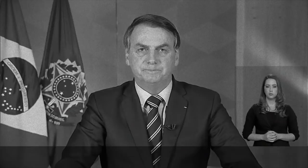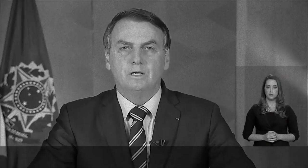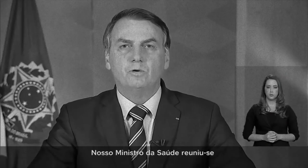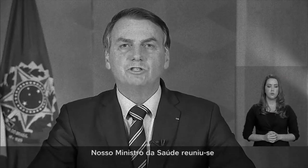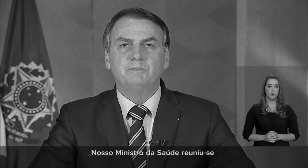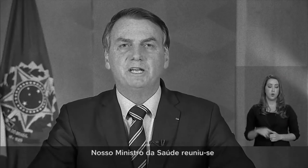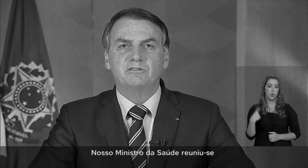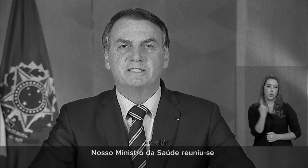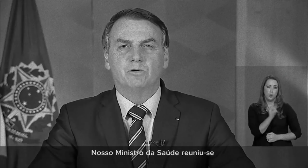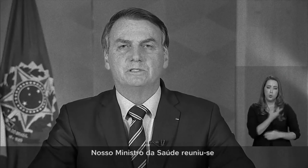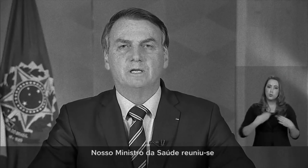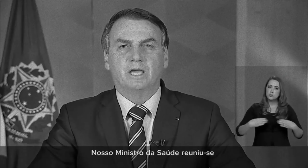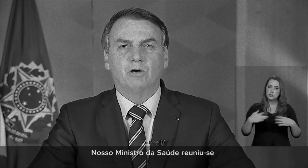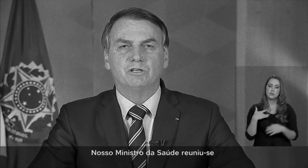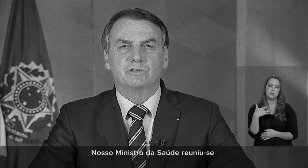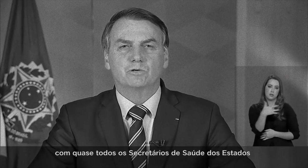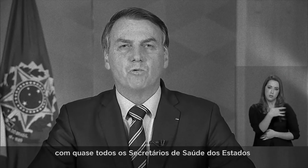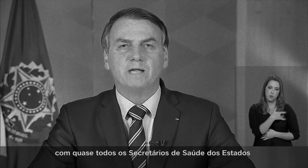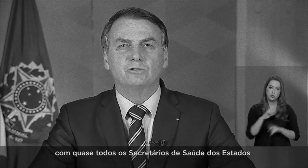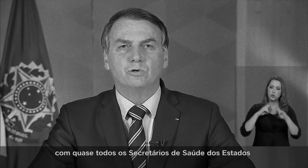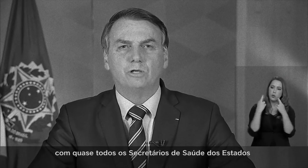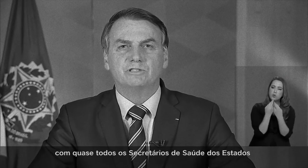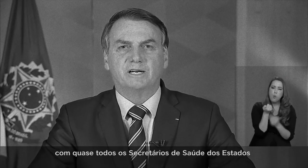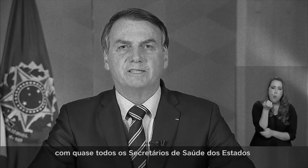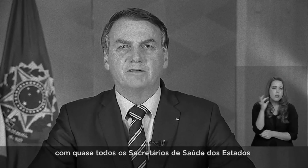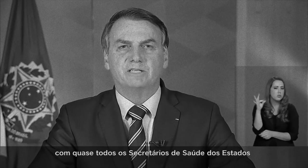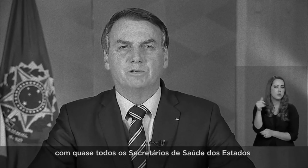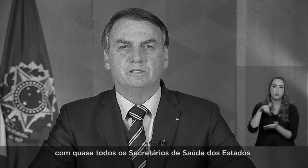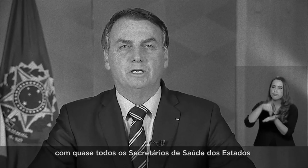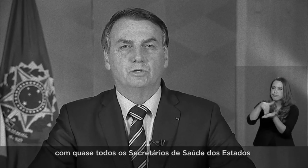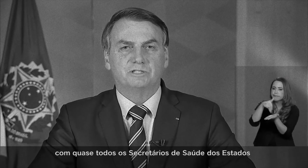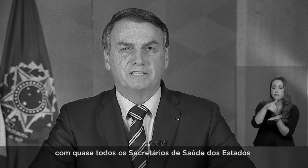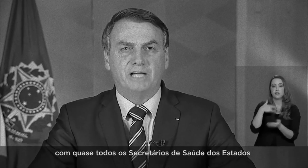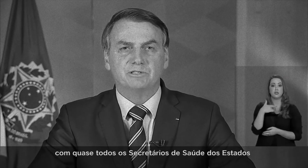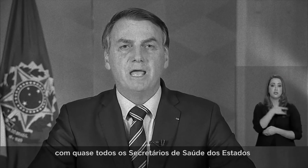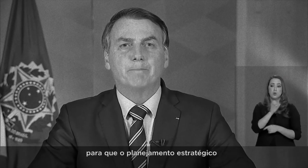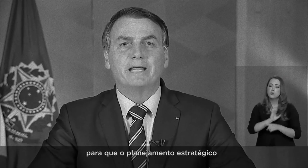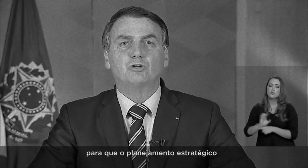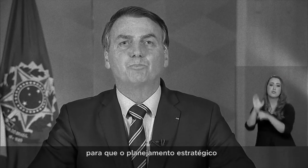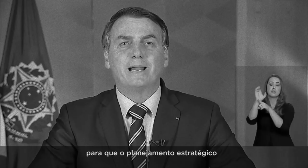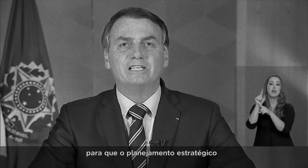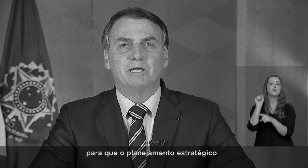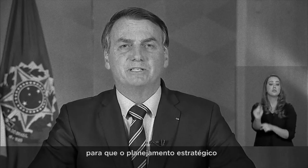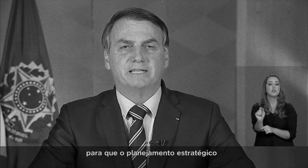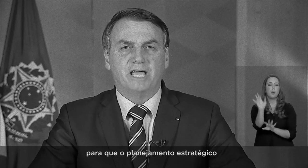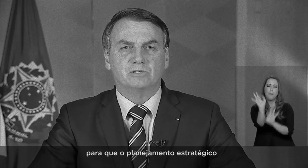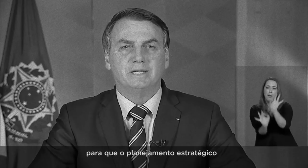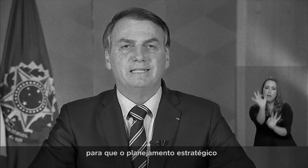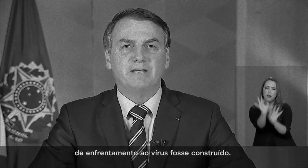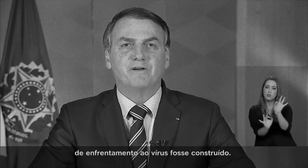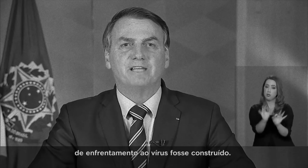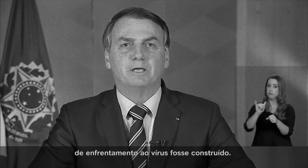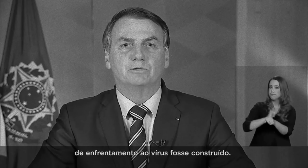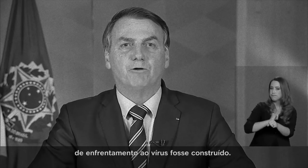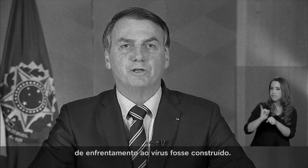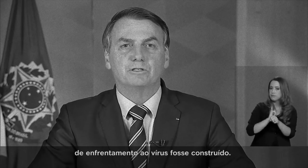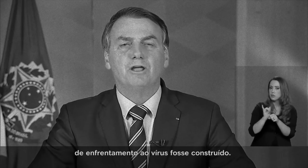Our Health Minister got together with almost all State Health Officials so that the strategic planning for facing the virus